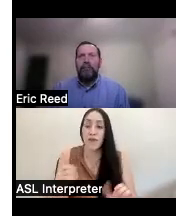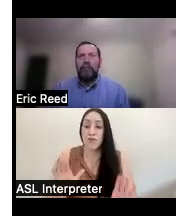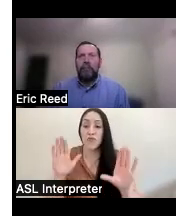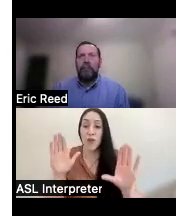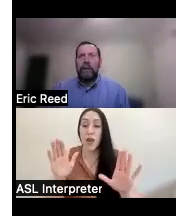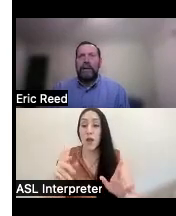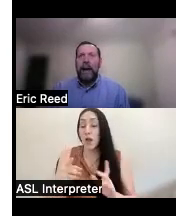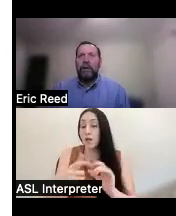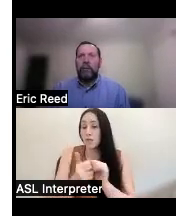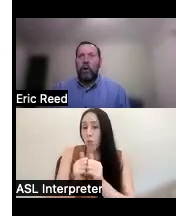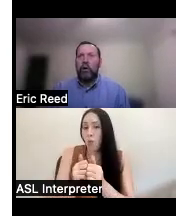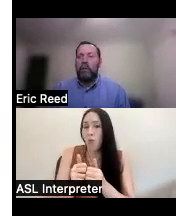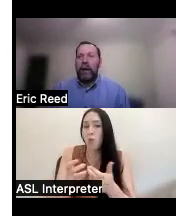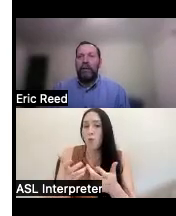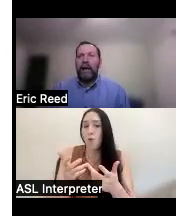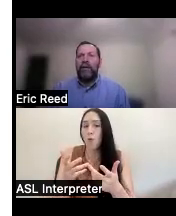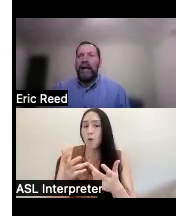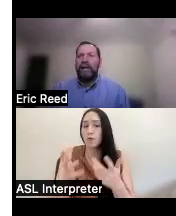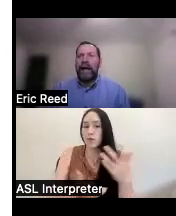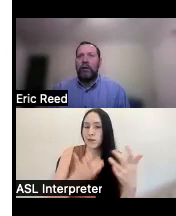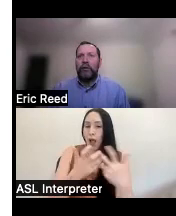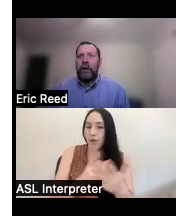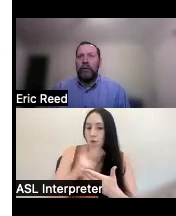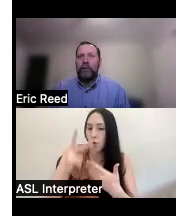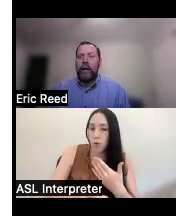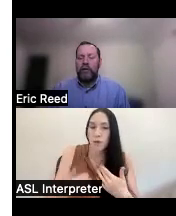um adaptive programming we have a lot of hand cycles and other recreation